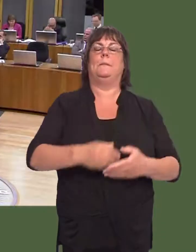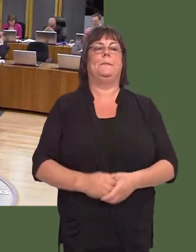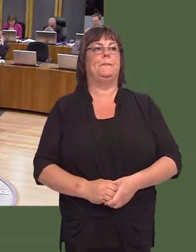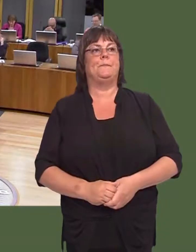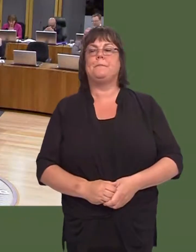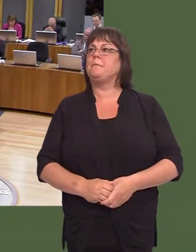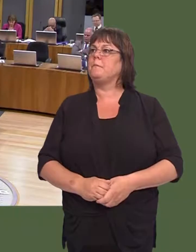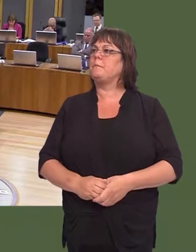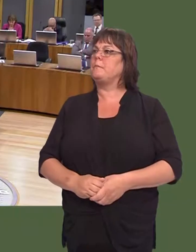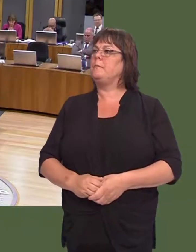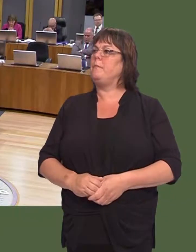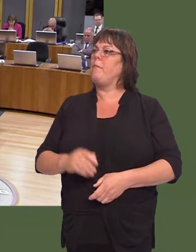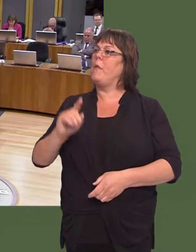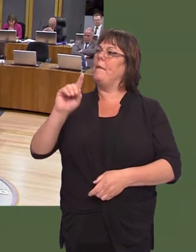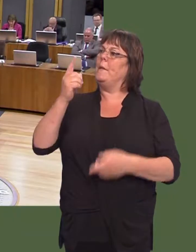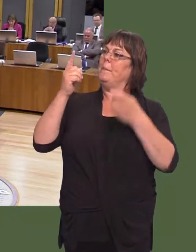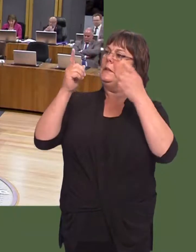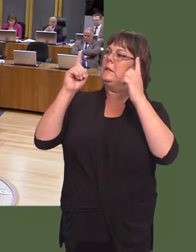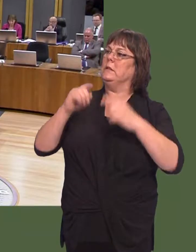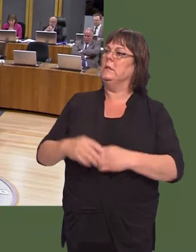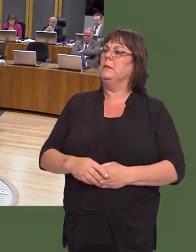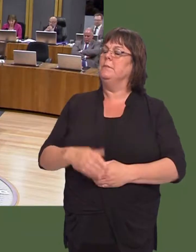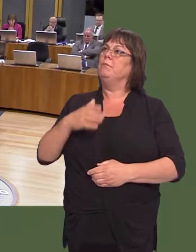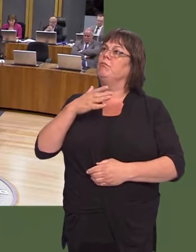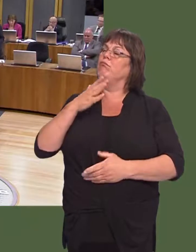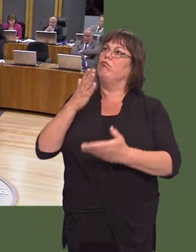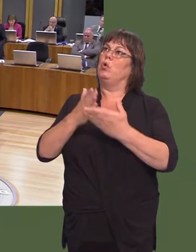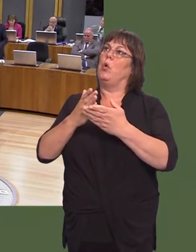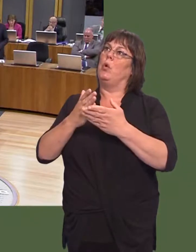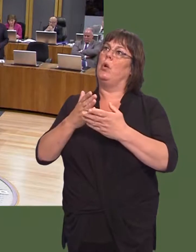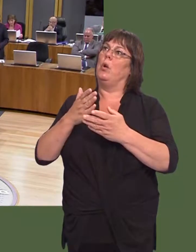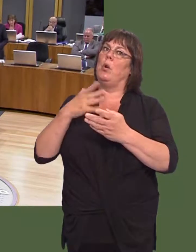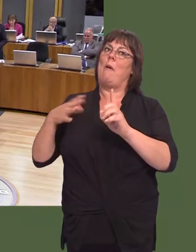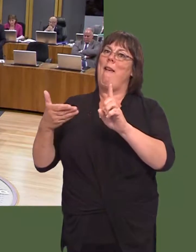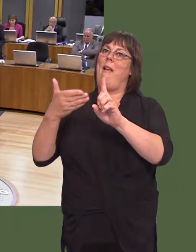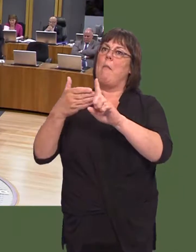David Melding: First Minister, Iím sure you agree that we should be aiming for a good